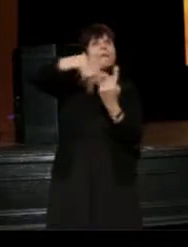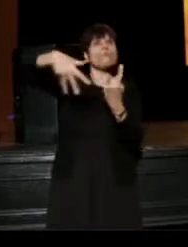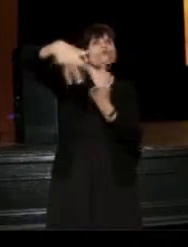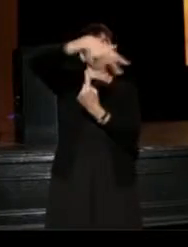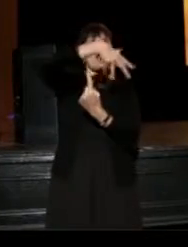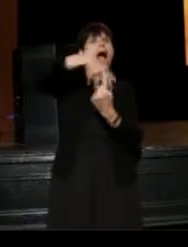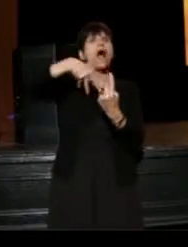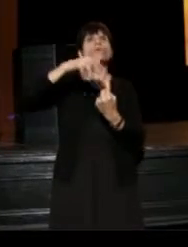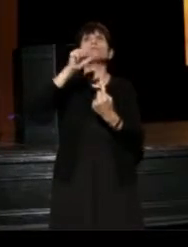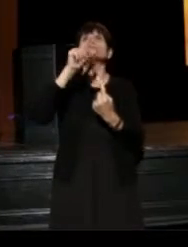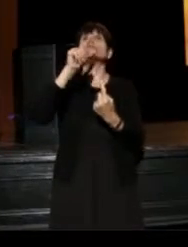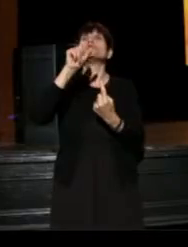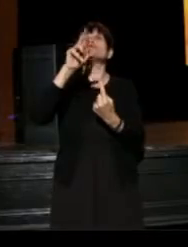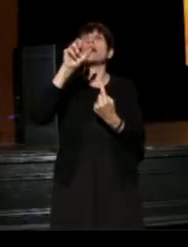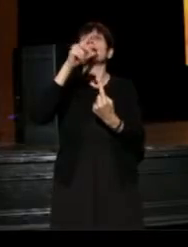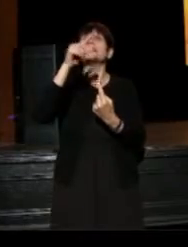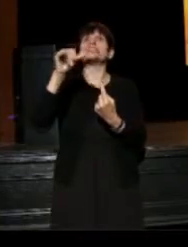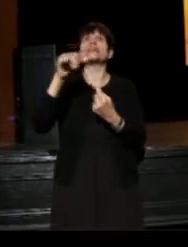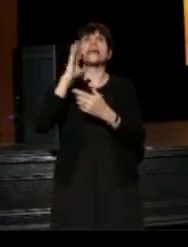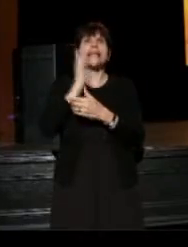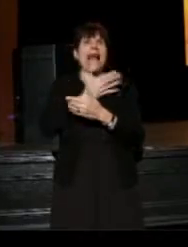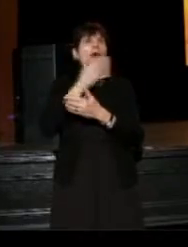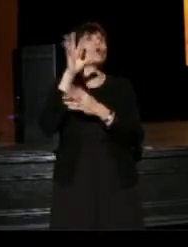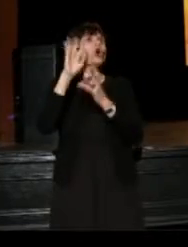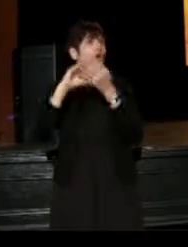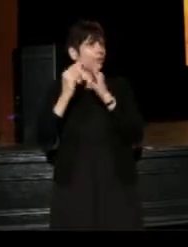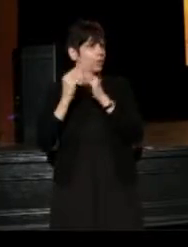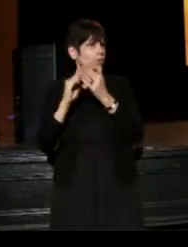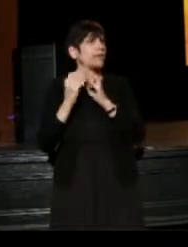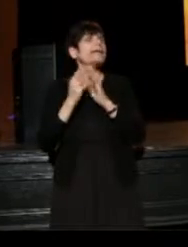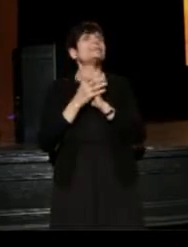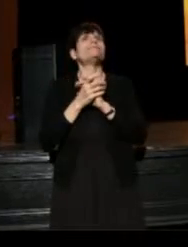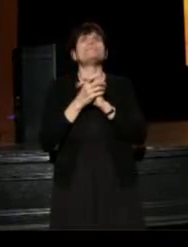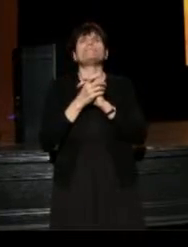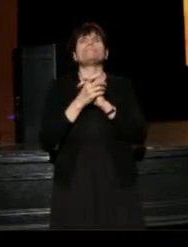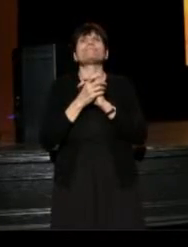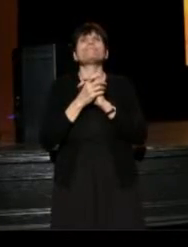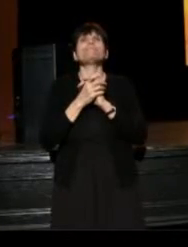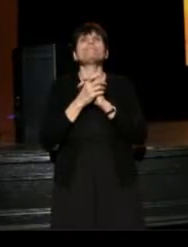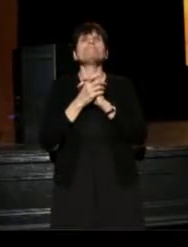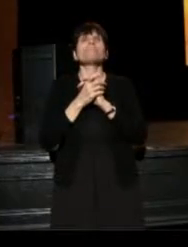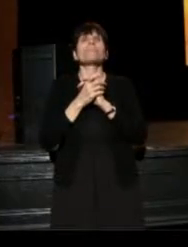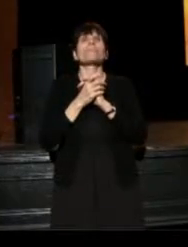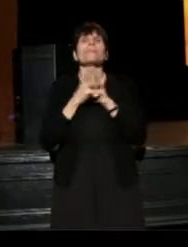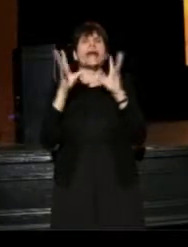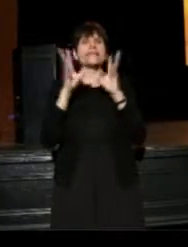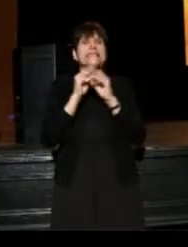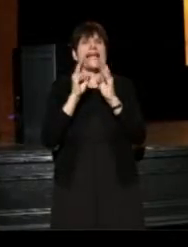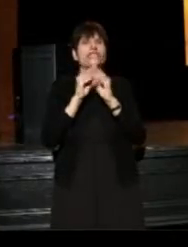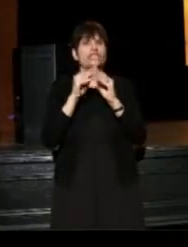in our community. There was a session on this, earlier today